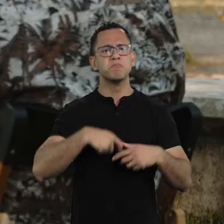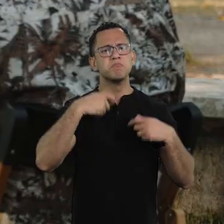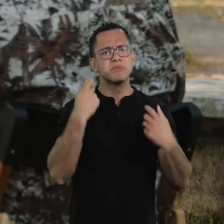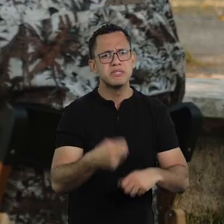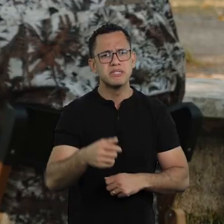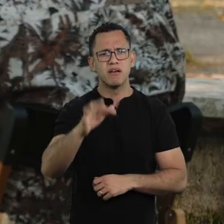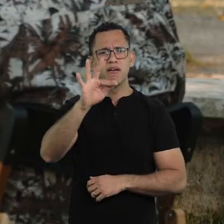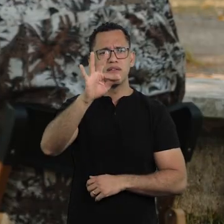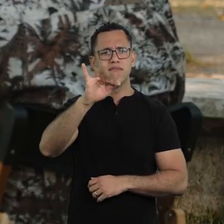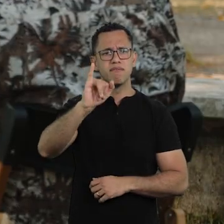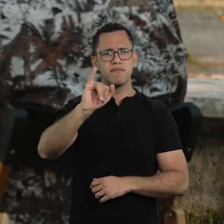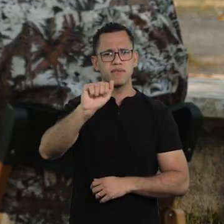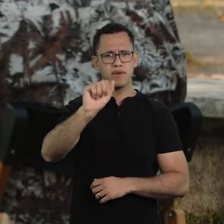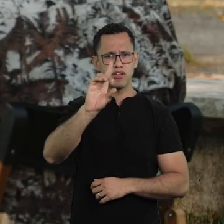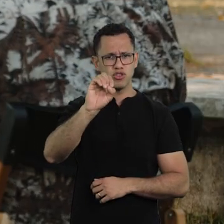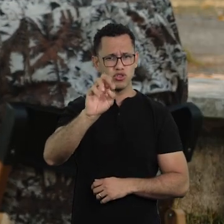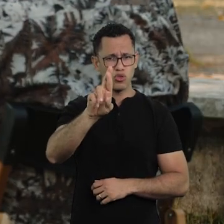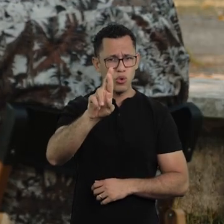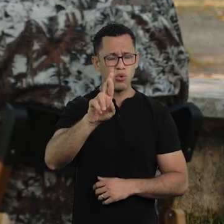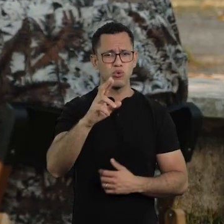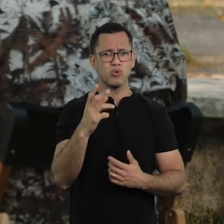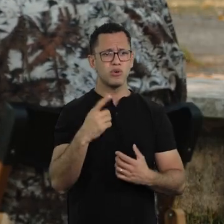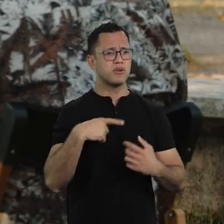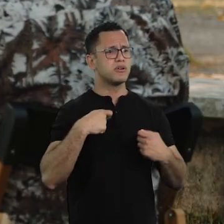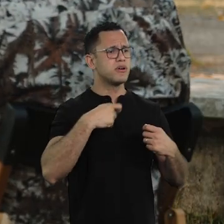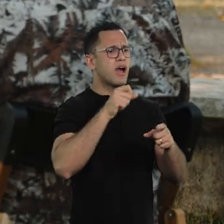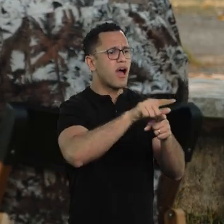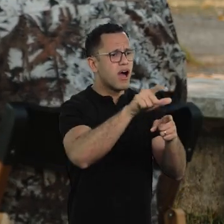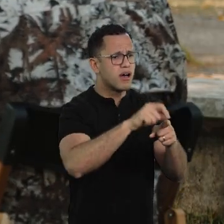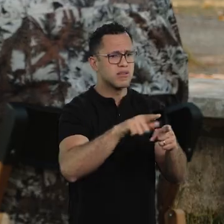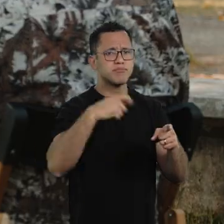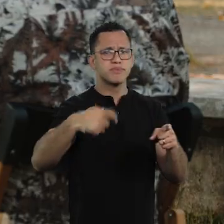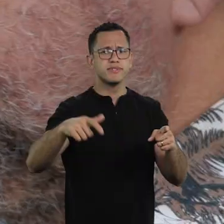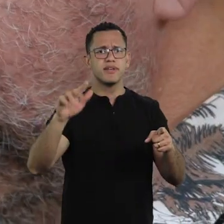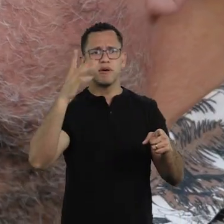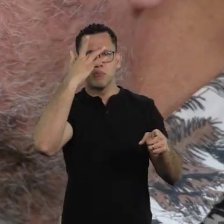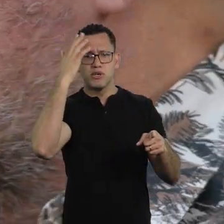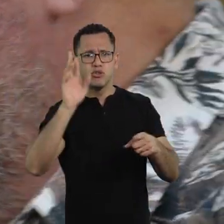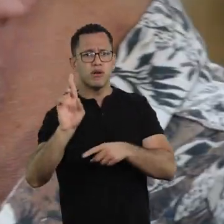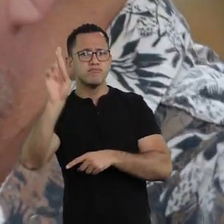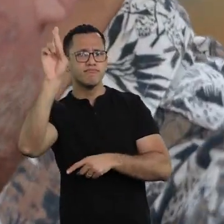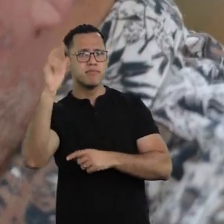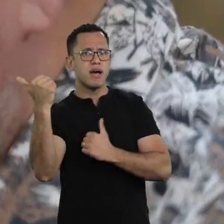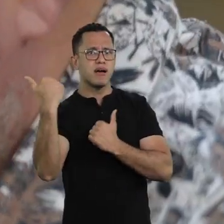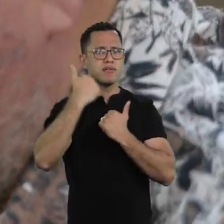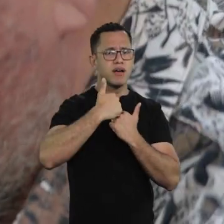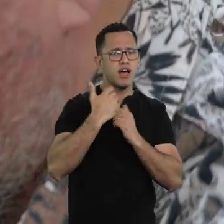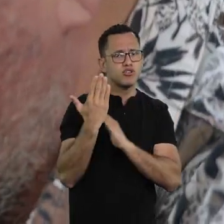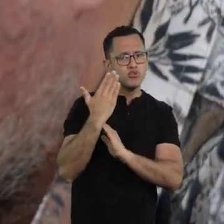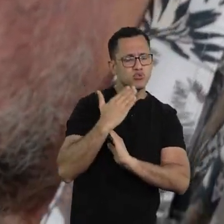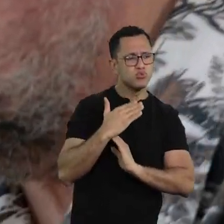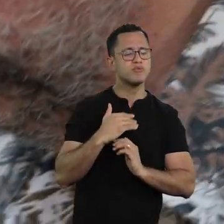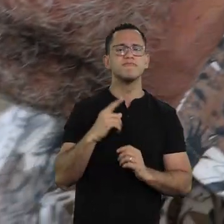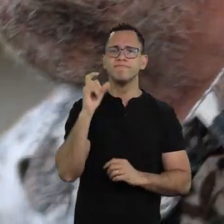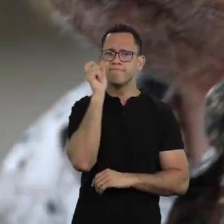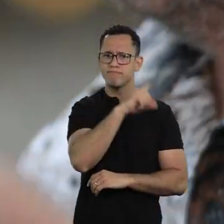a guarantor to rent a place. I saw this struggle a lot when I bought my first